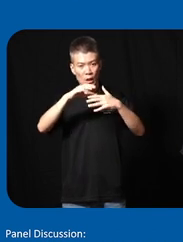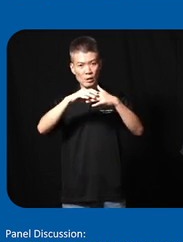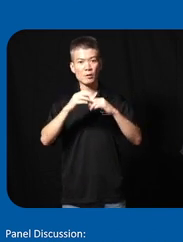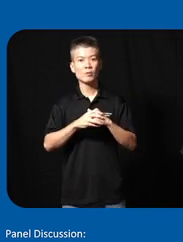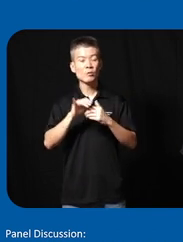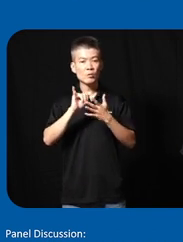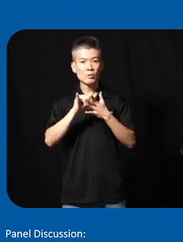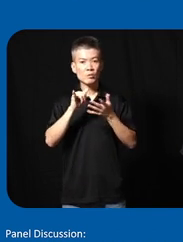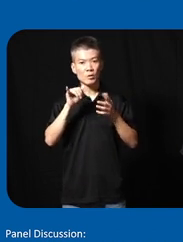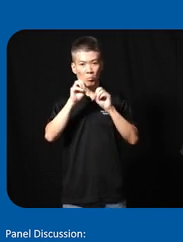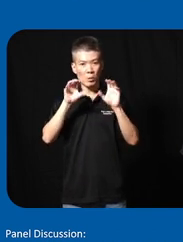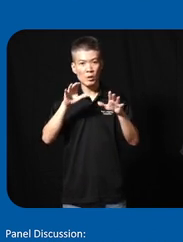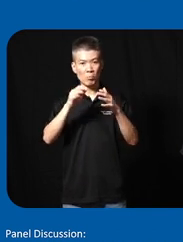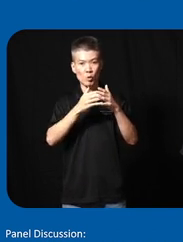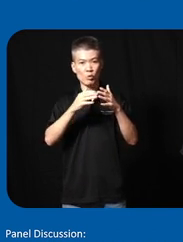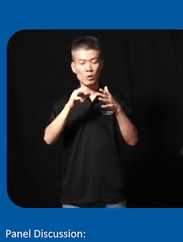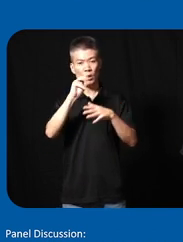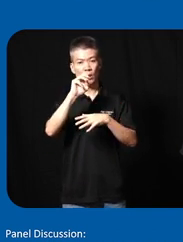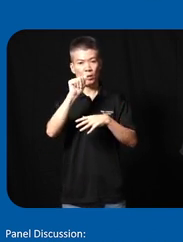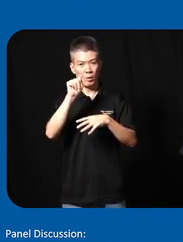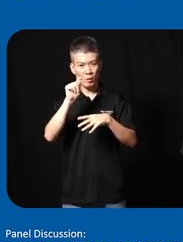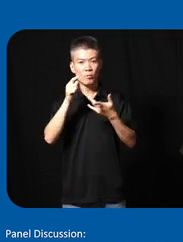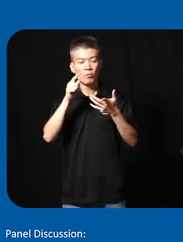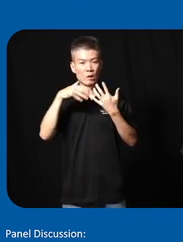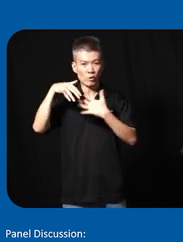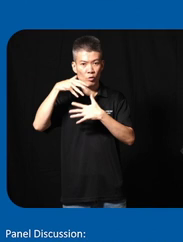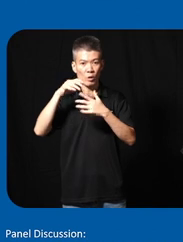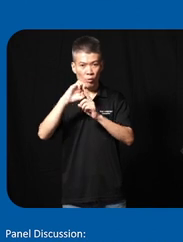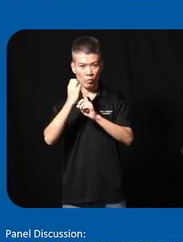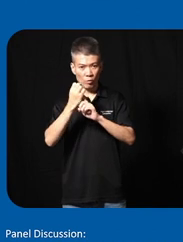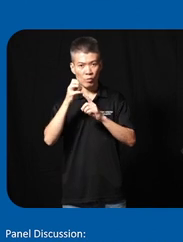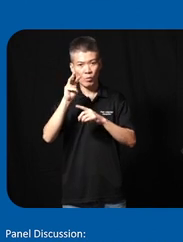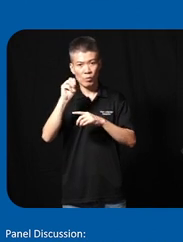this is called the Magical Musical man it's an interactive environment that Maps interpersonal